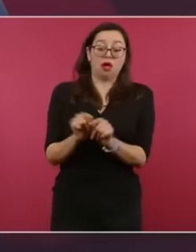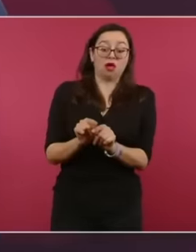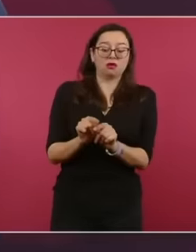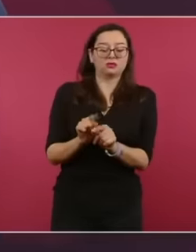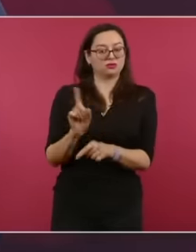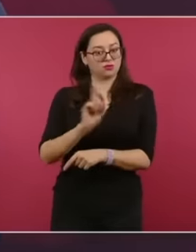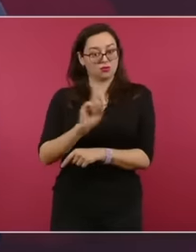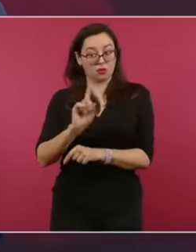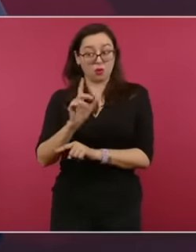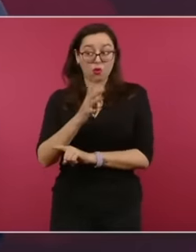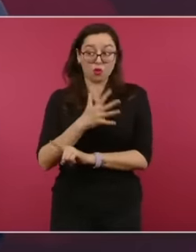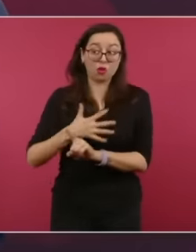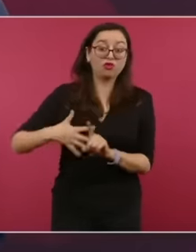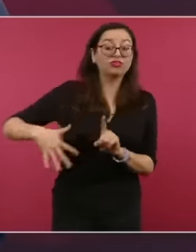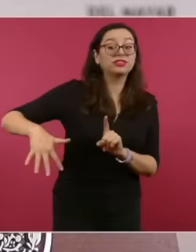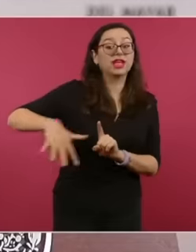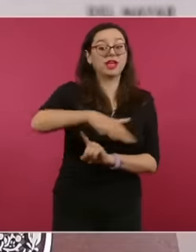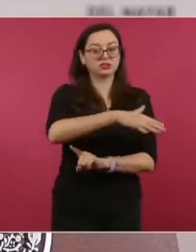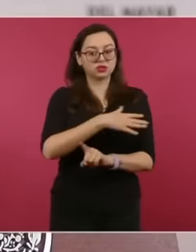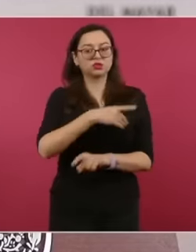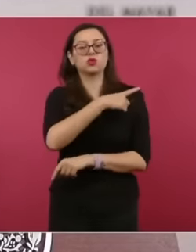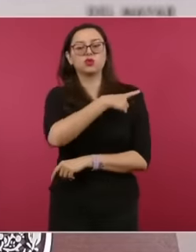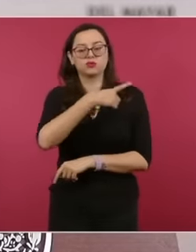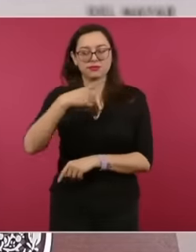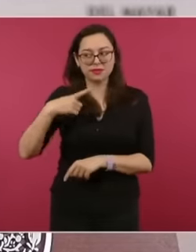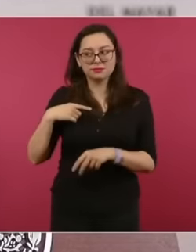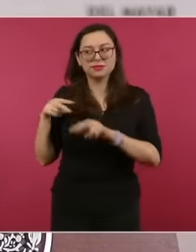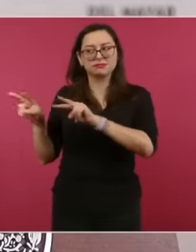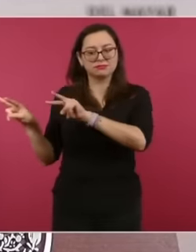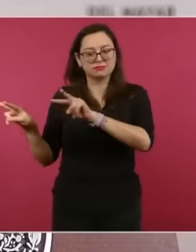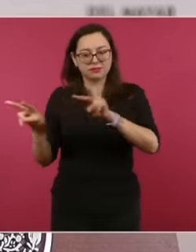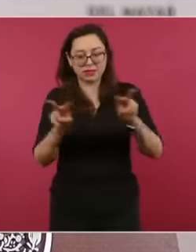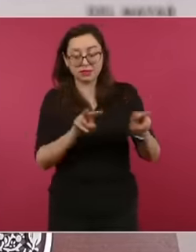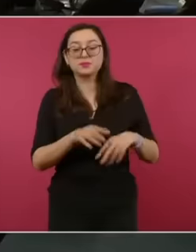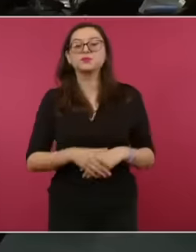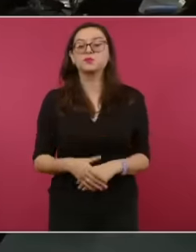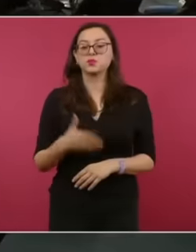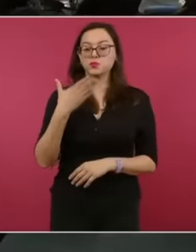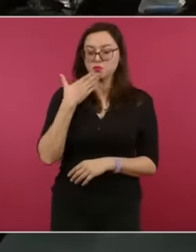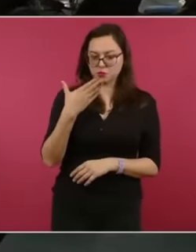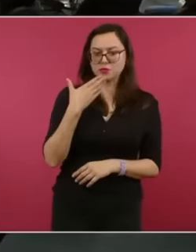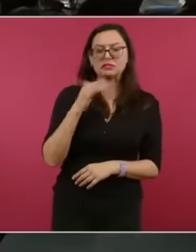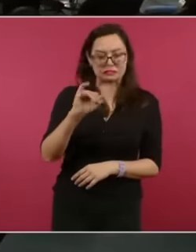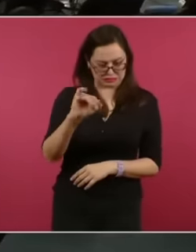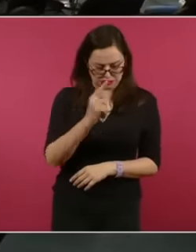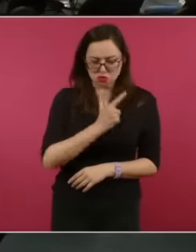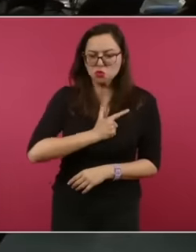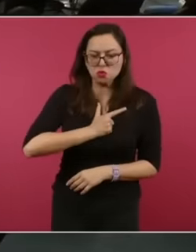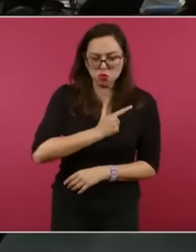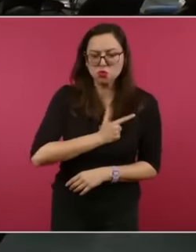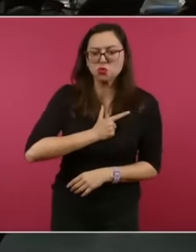context. Well, Mr. President. I take you at your word. I would love for you to